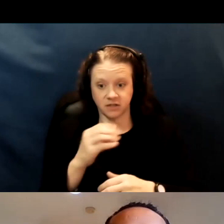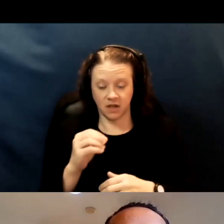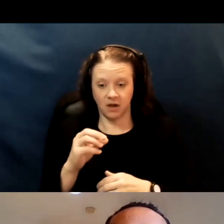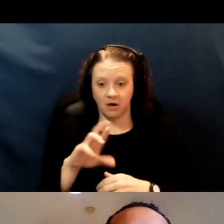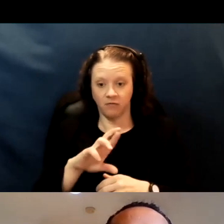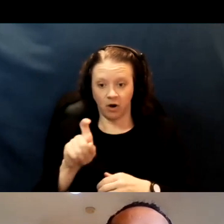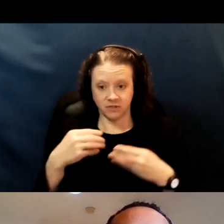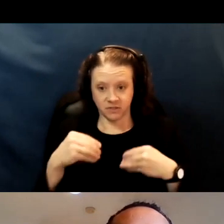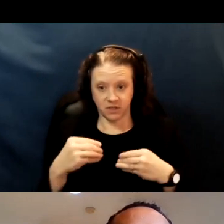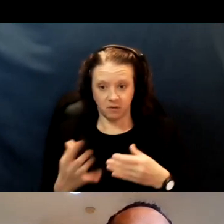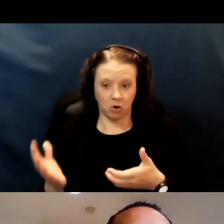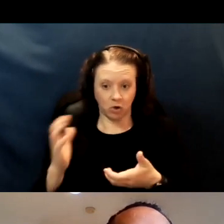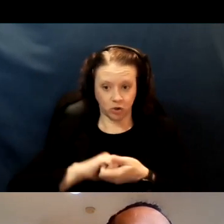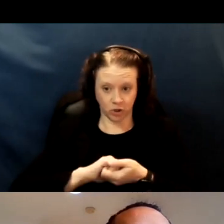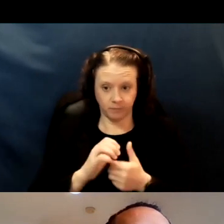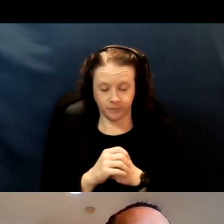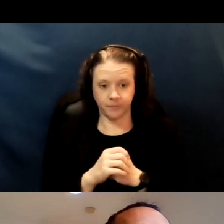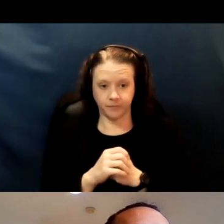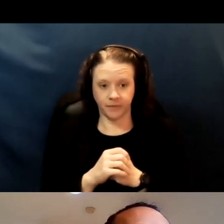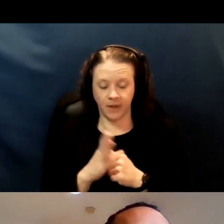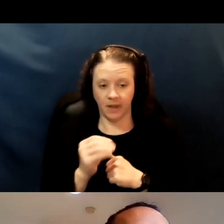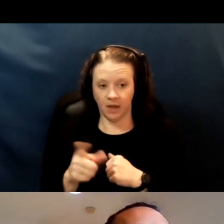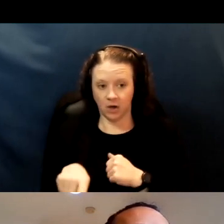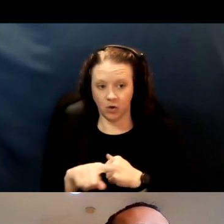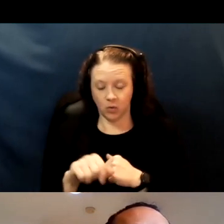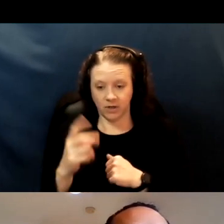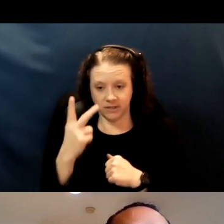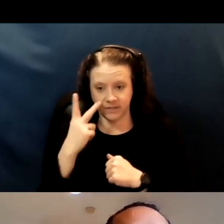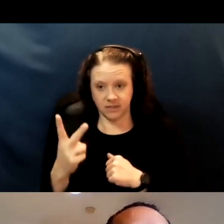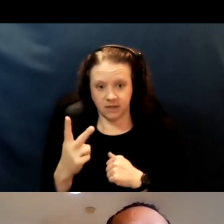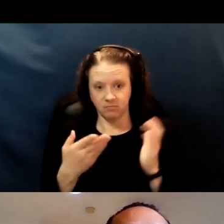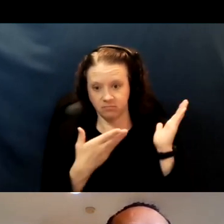And you can see an example in the photo up above